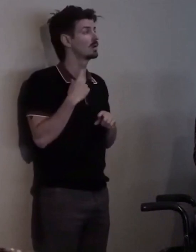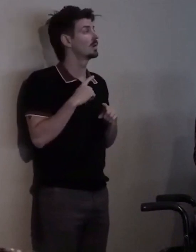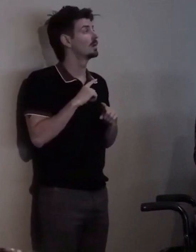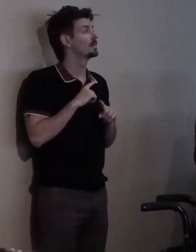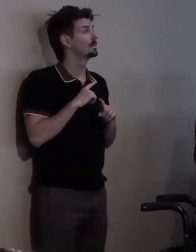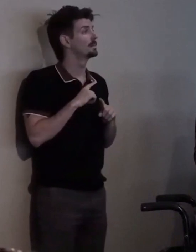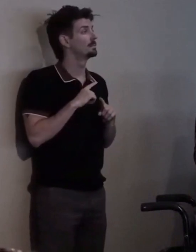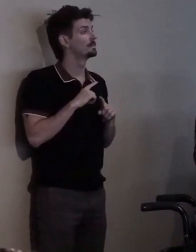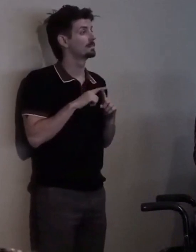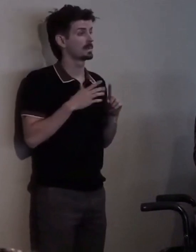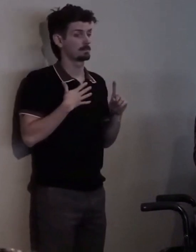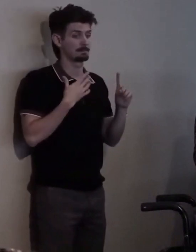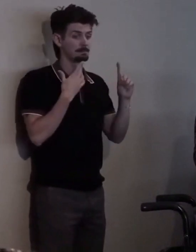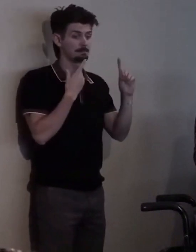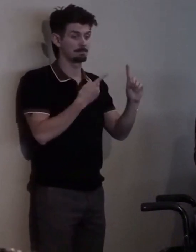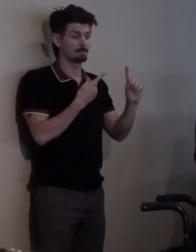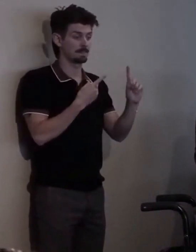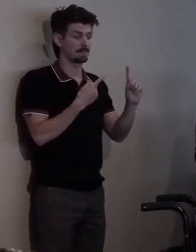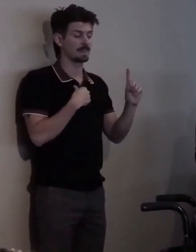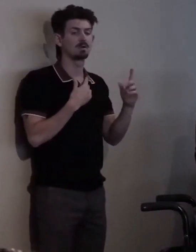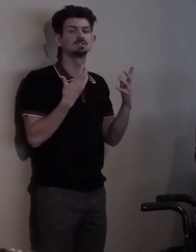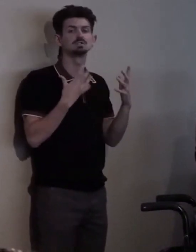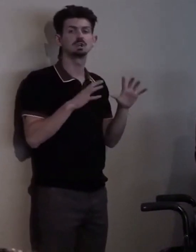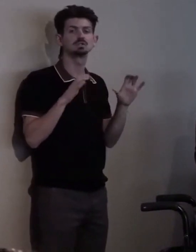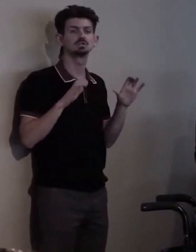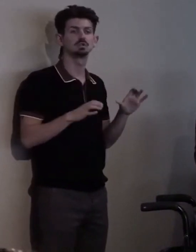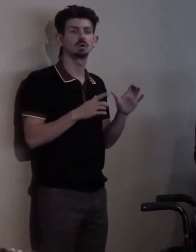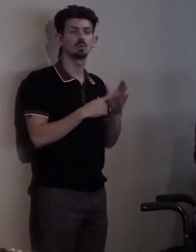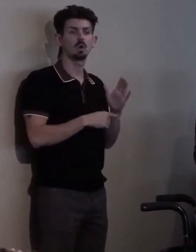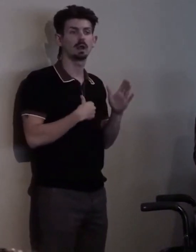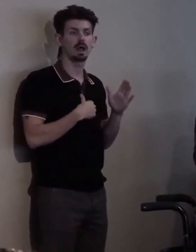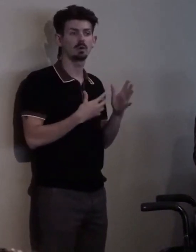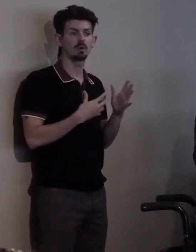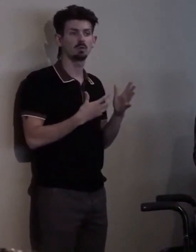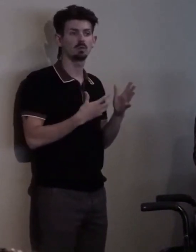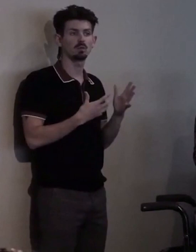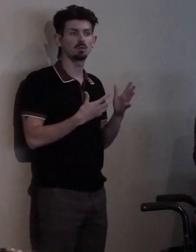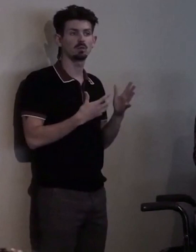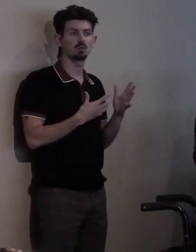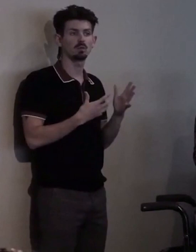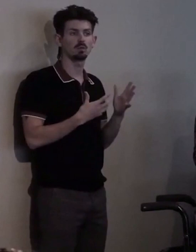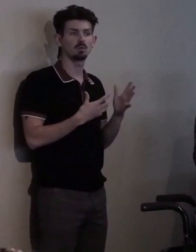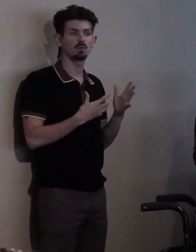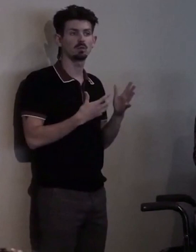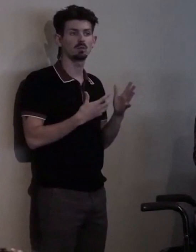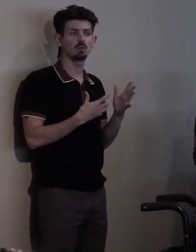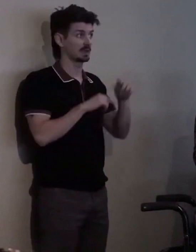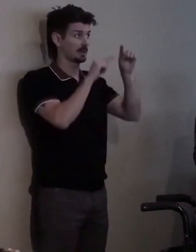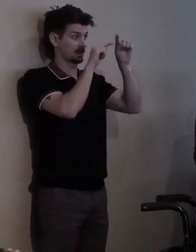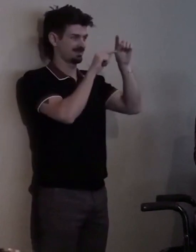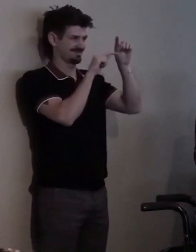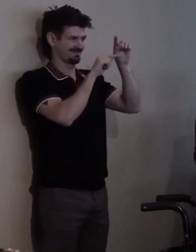I was just doing what I wanted to do, and it was while I was in Colorado Springs trying to figure things out.